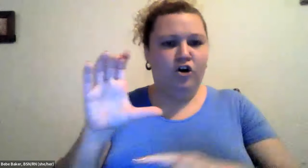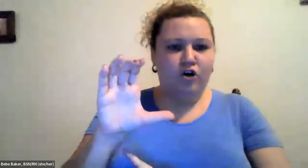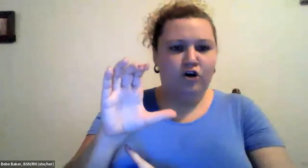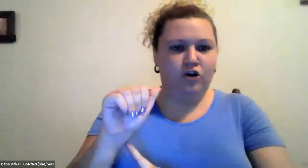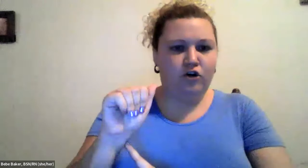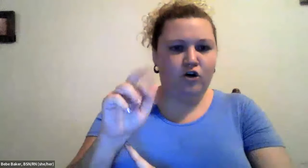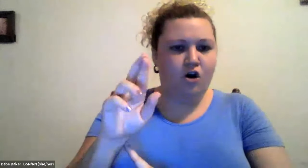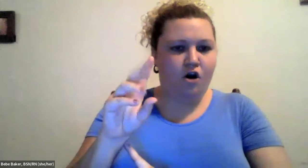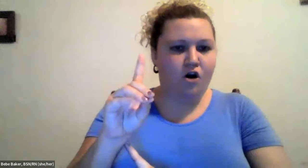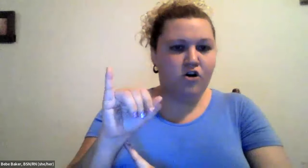Cristine Saunders: So.